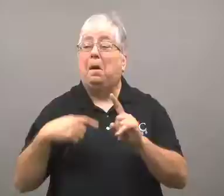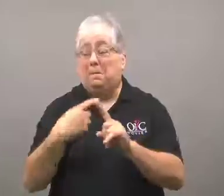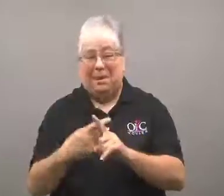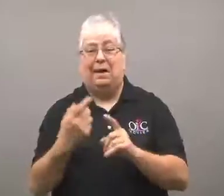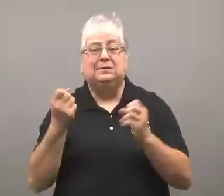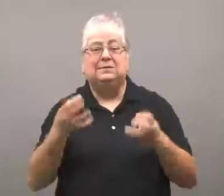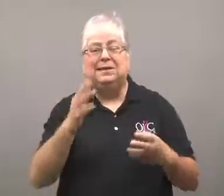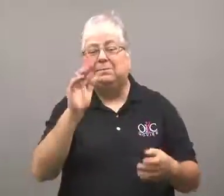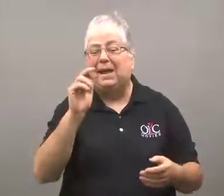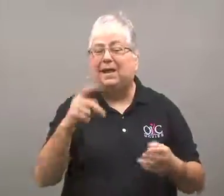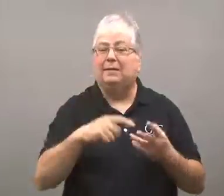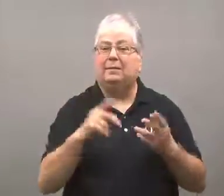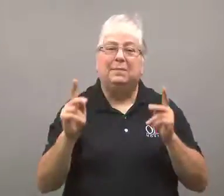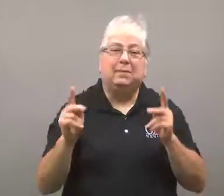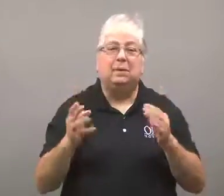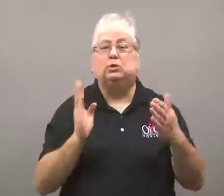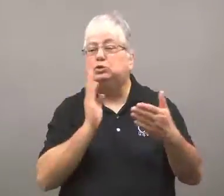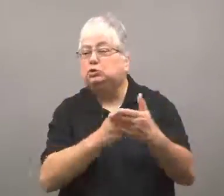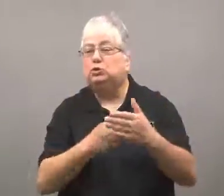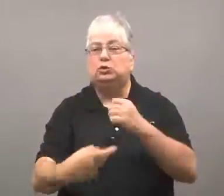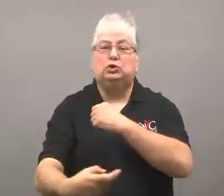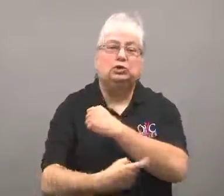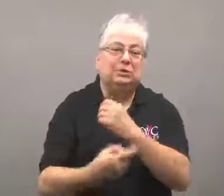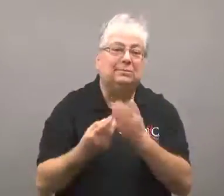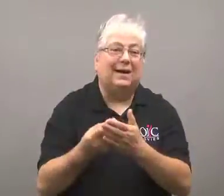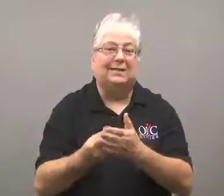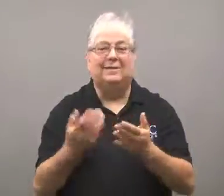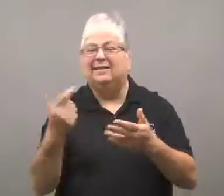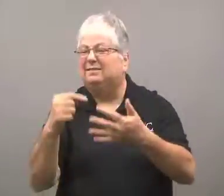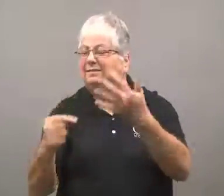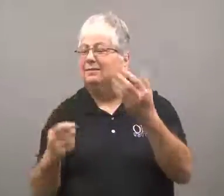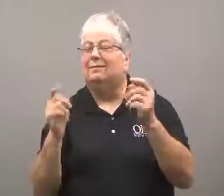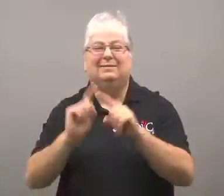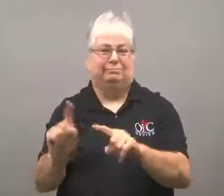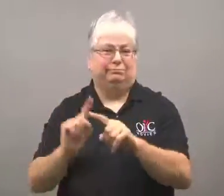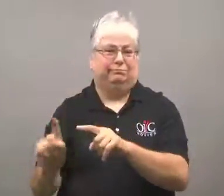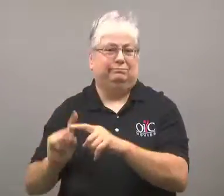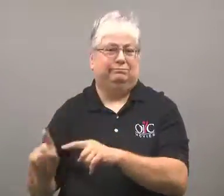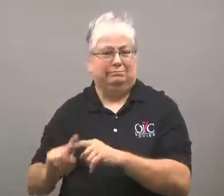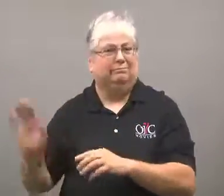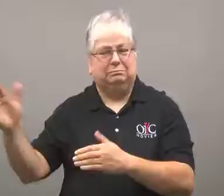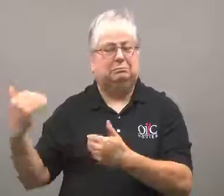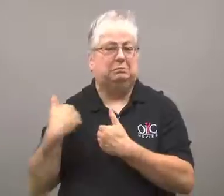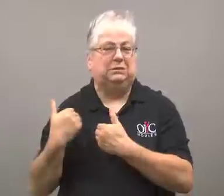Banks and individuals are to be prosecuted for fraud and mismanagement.